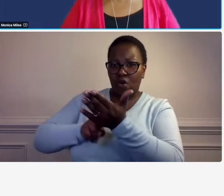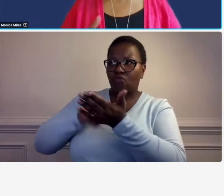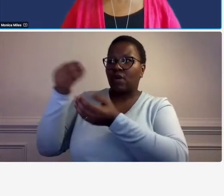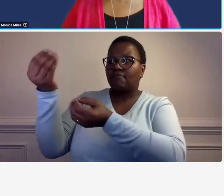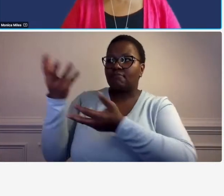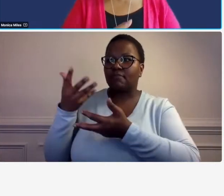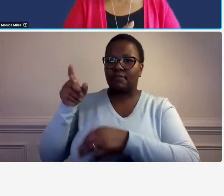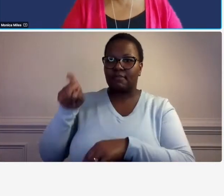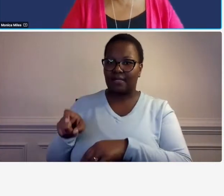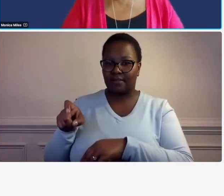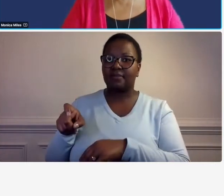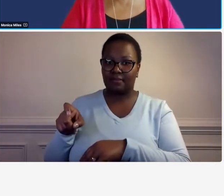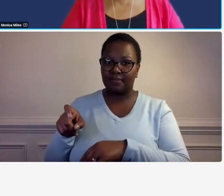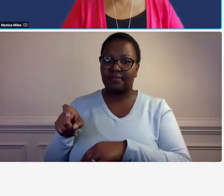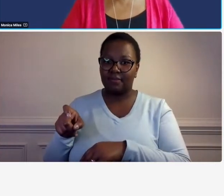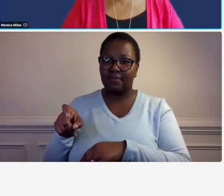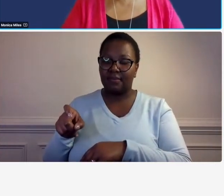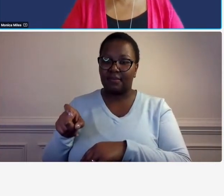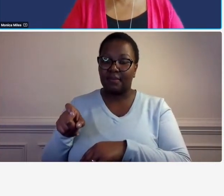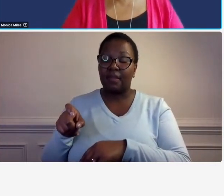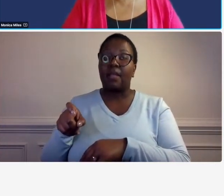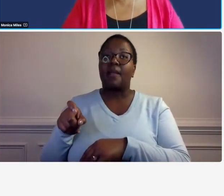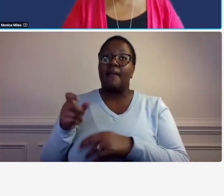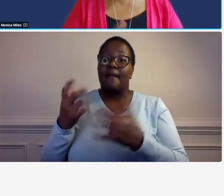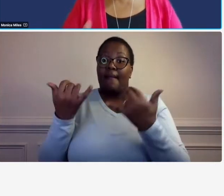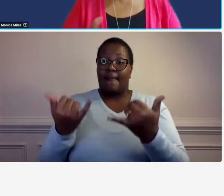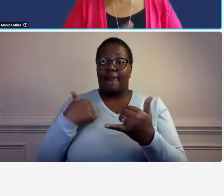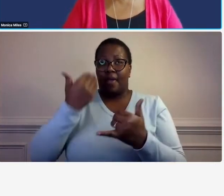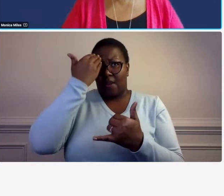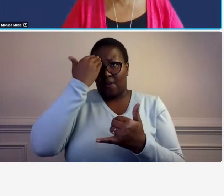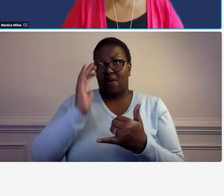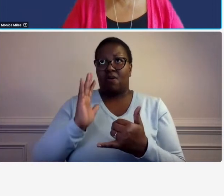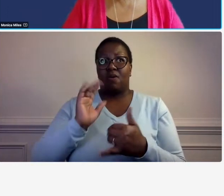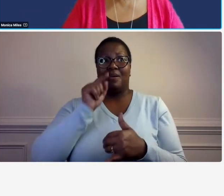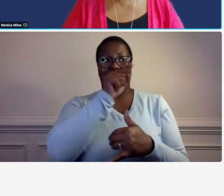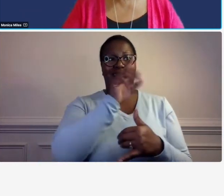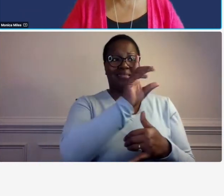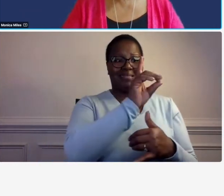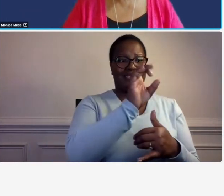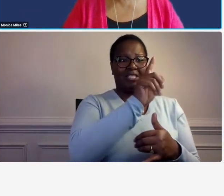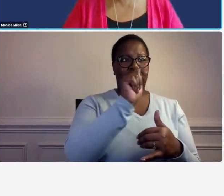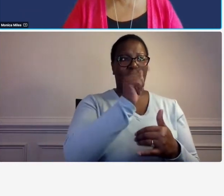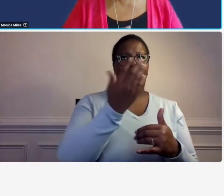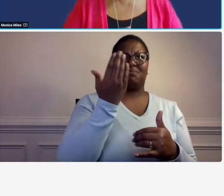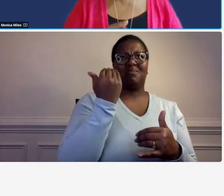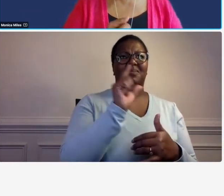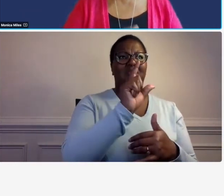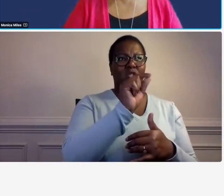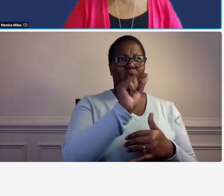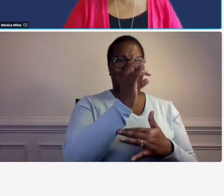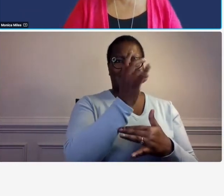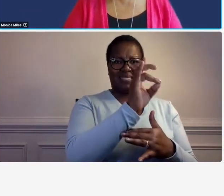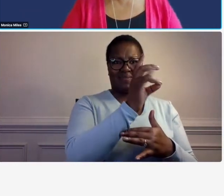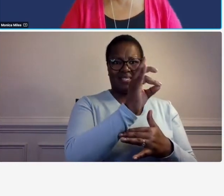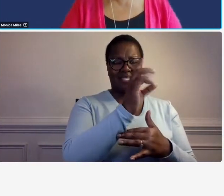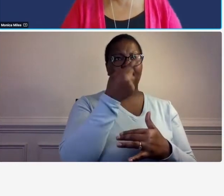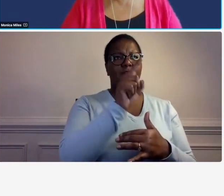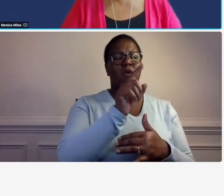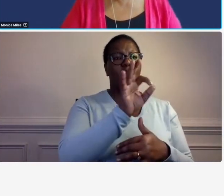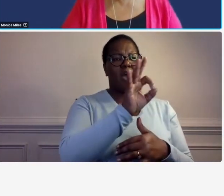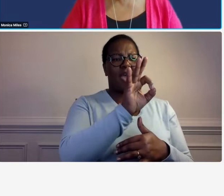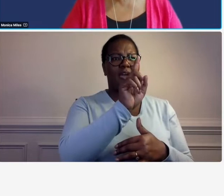compliance requirements so i know back for ddot back in 2017 for the for the fy 2017 a e schedule